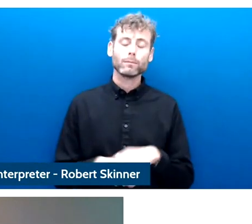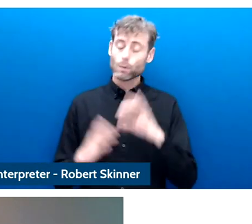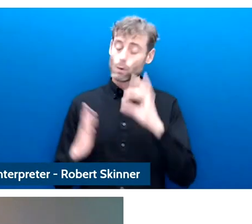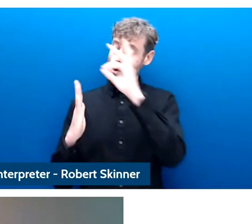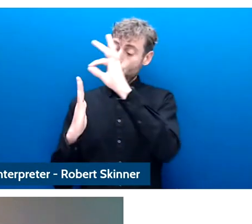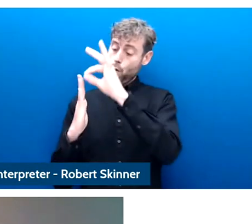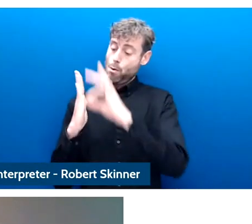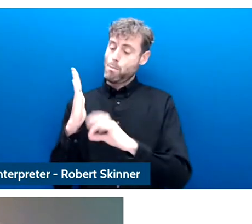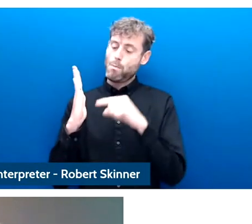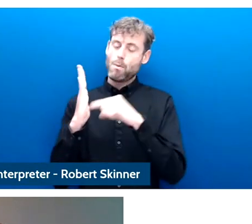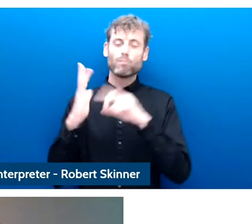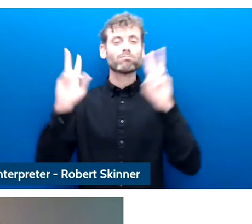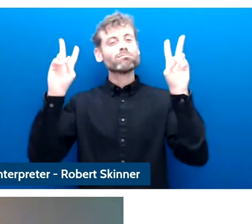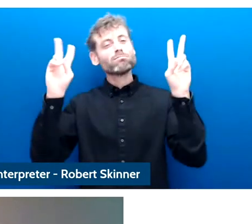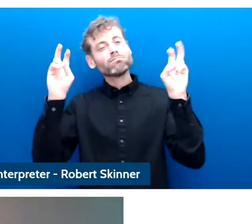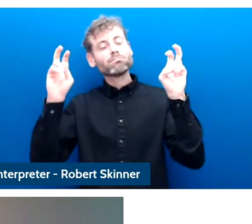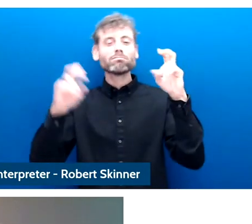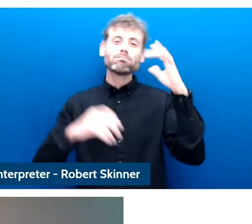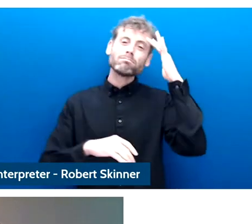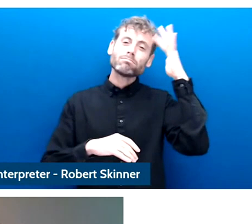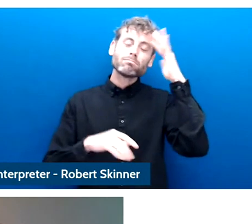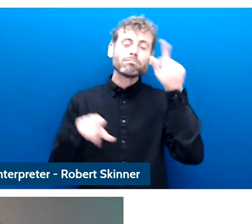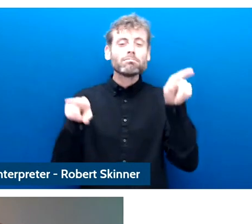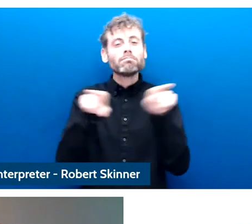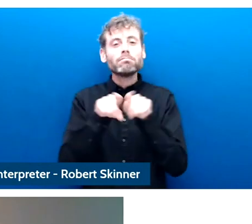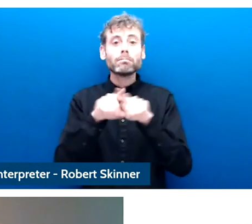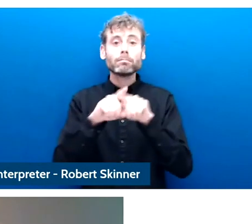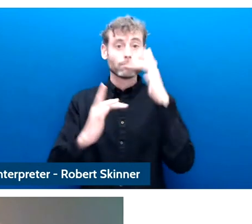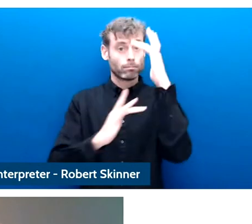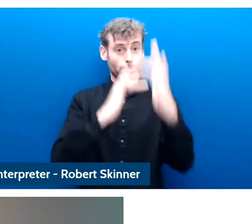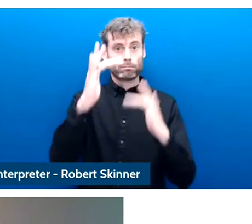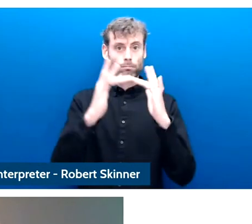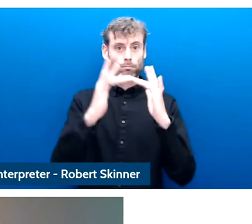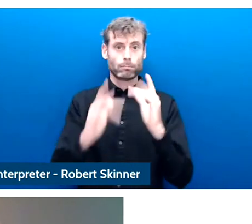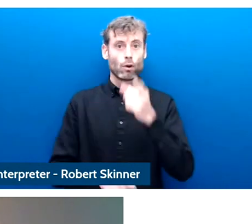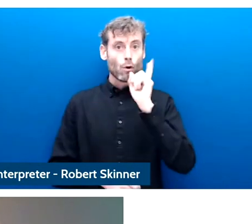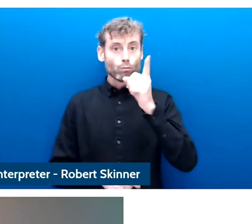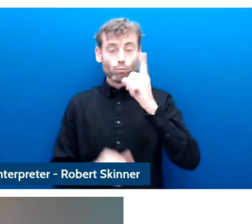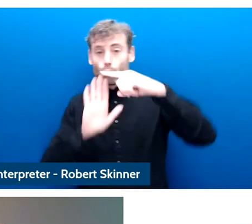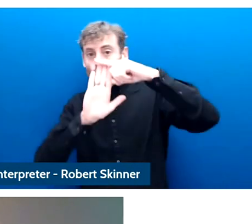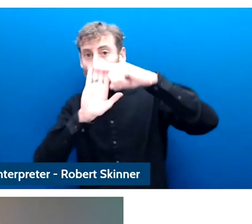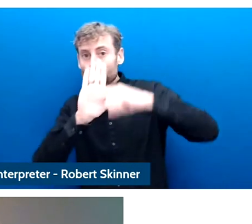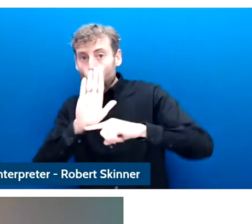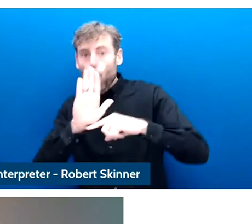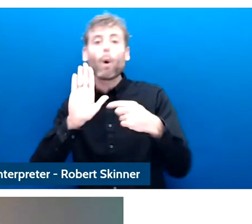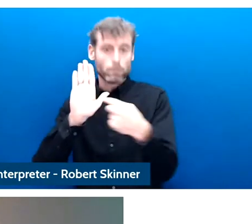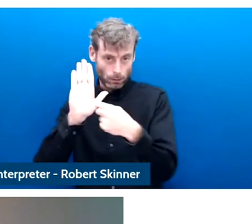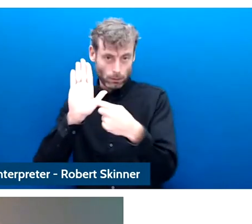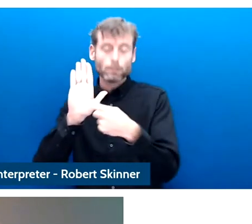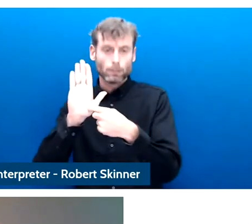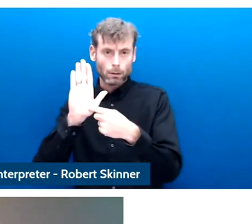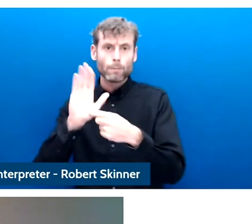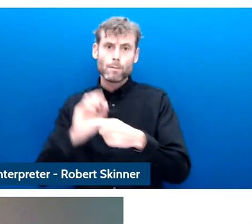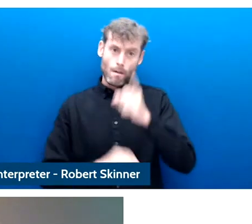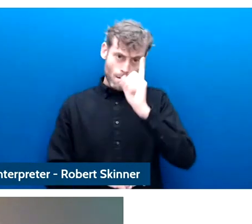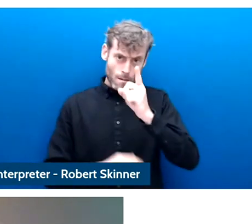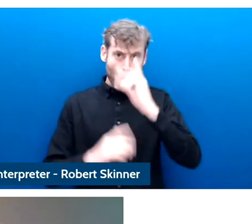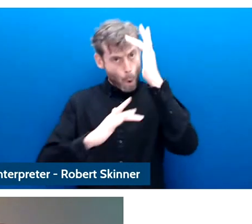rules for internet will that include off line as well example including online safety and education?